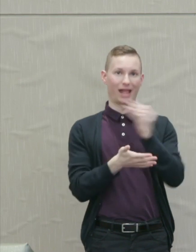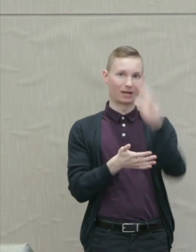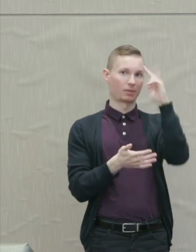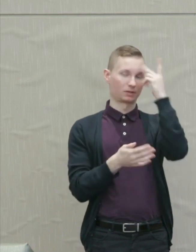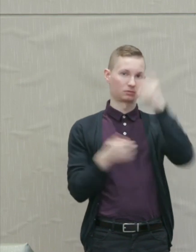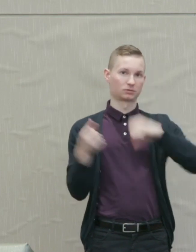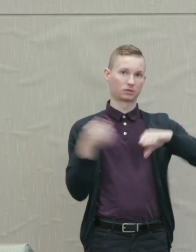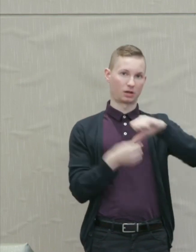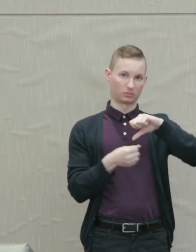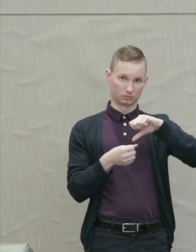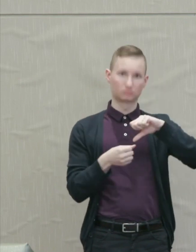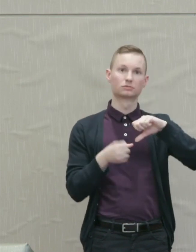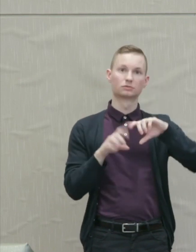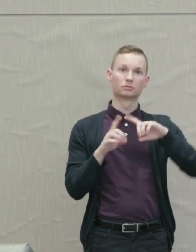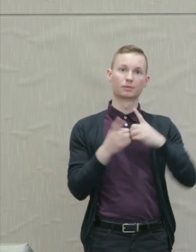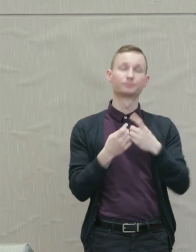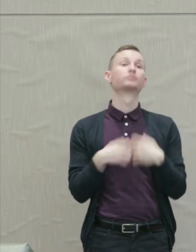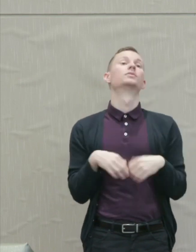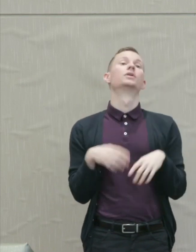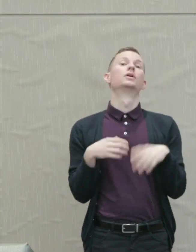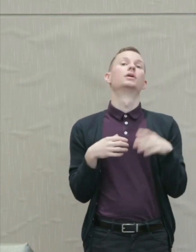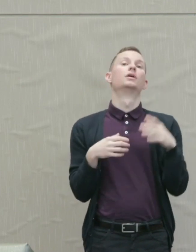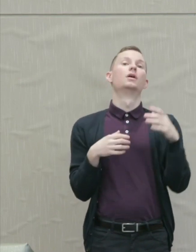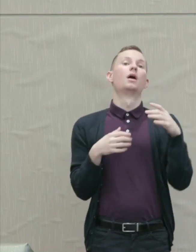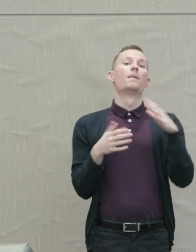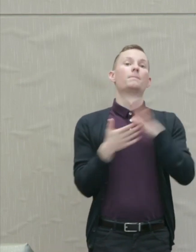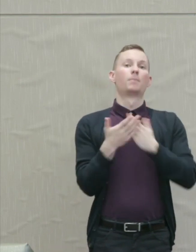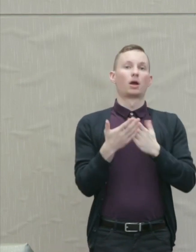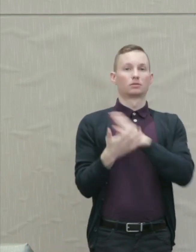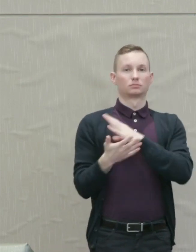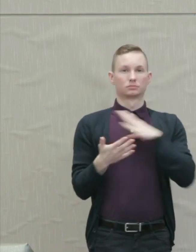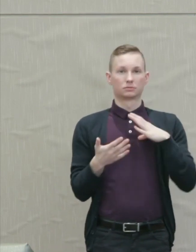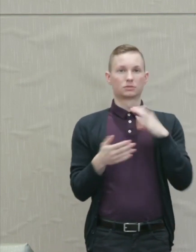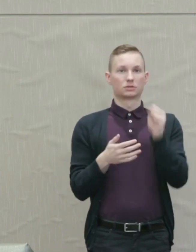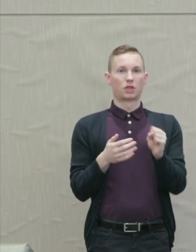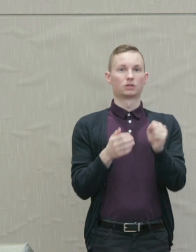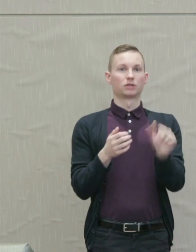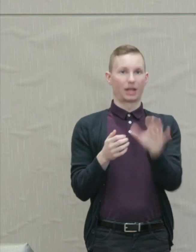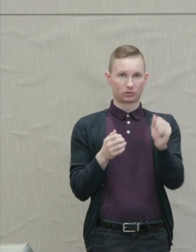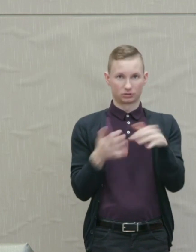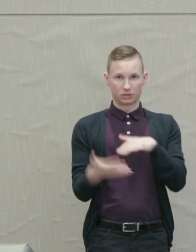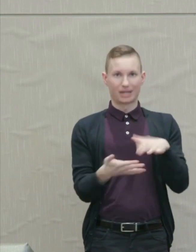Department, a member of the Committee on Southern Asian Studies, and a board member of the Human Rights Program.